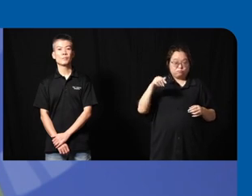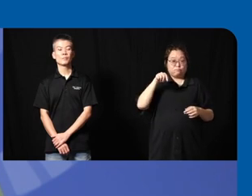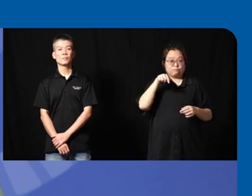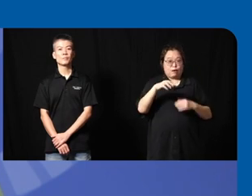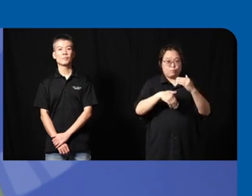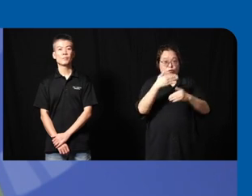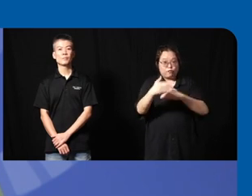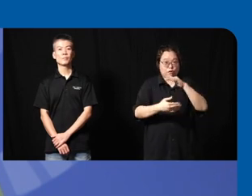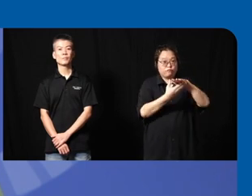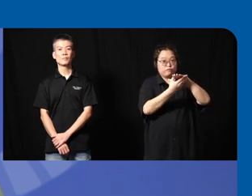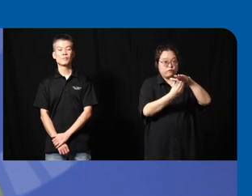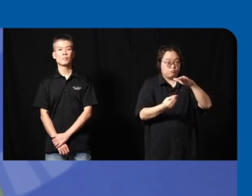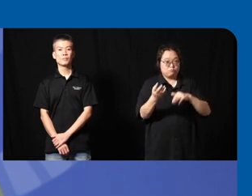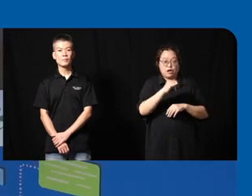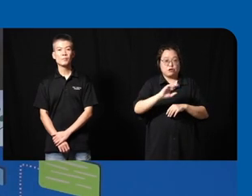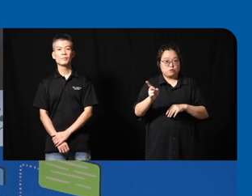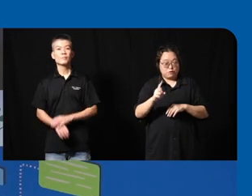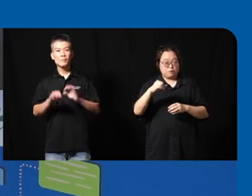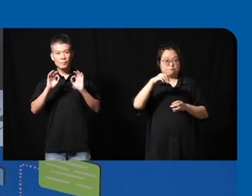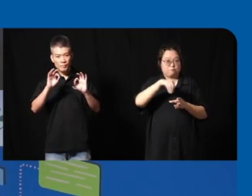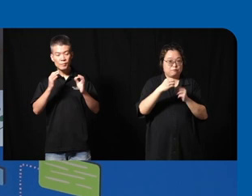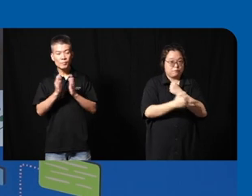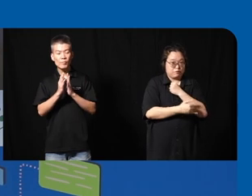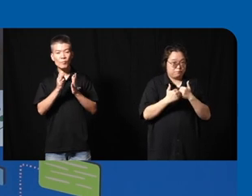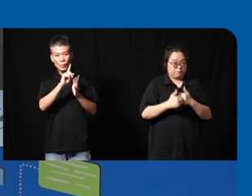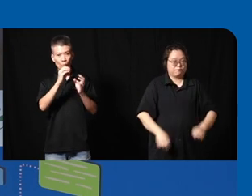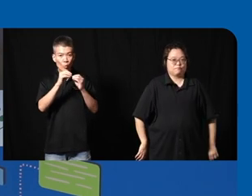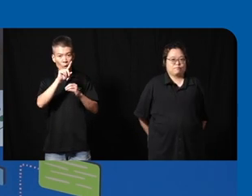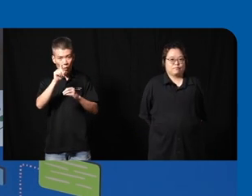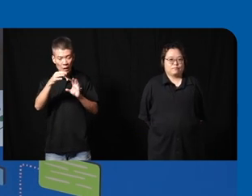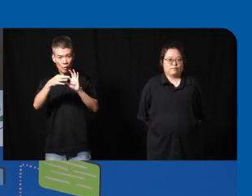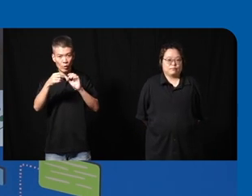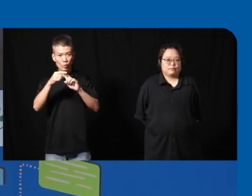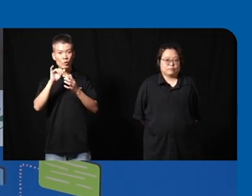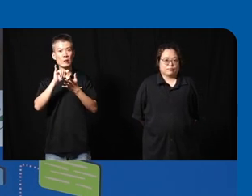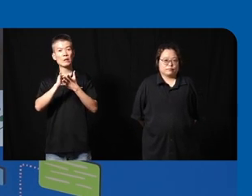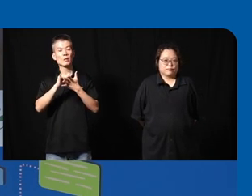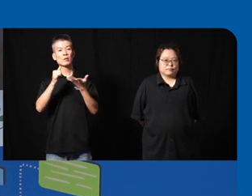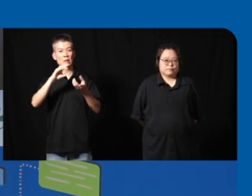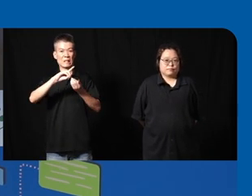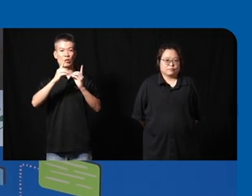in the word thank you Karan one more question more related to the uh digitalization of of